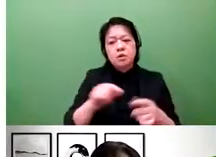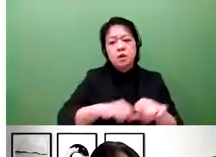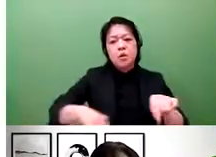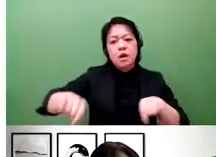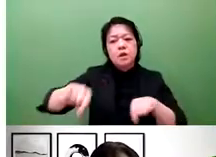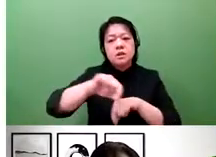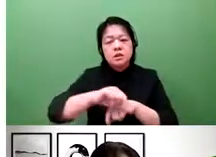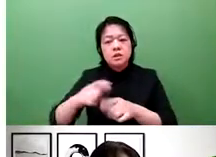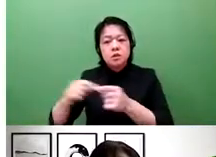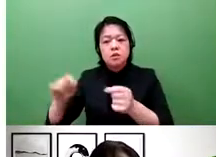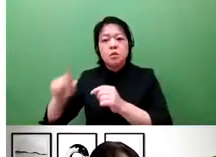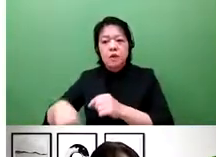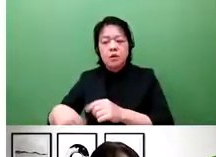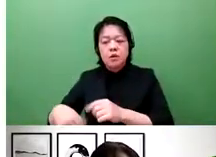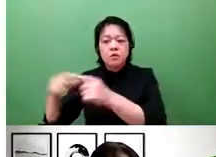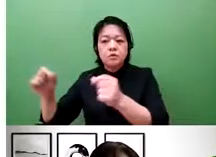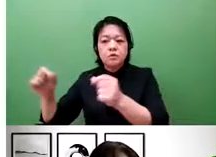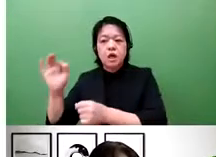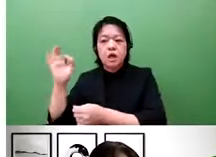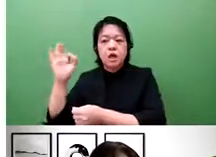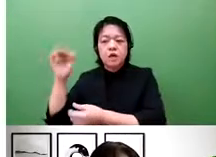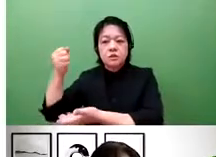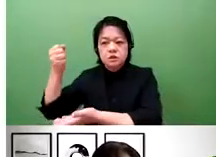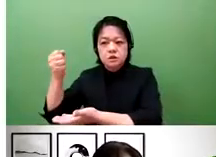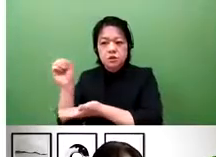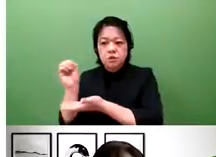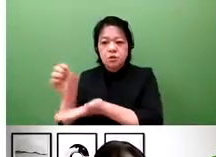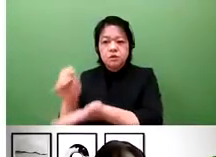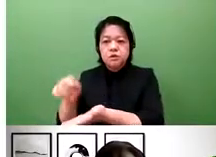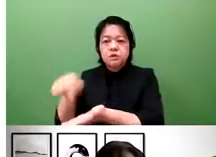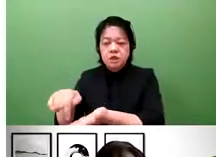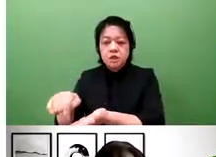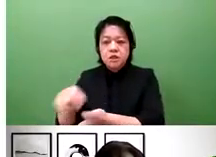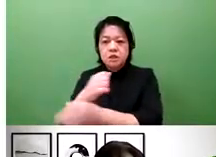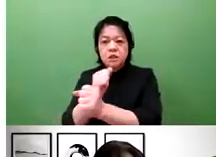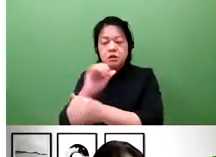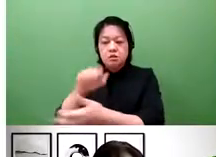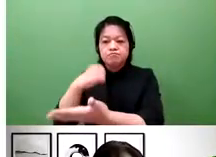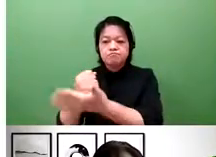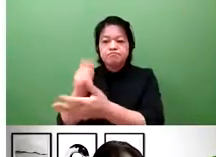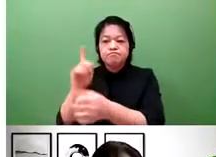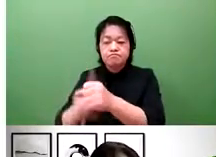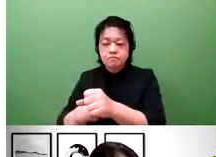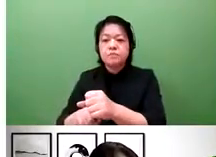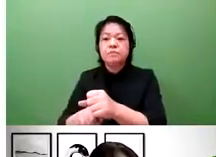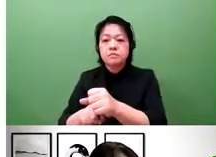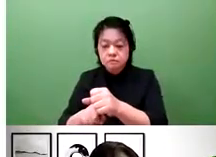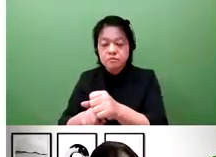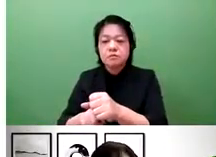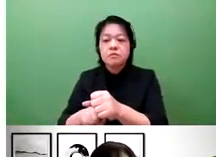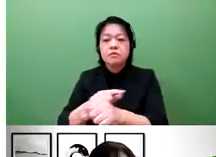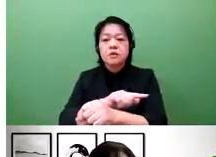However, the Japanese government will offer finances and also offer advice in the way of experiences,